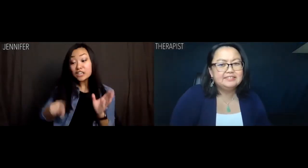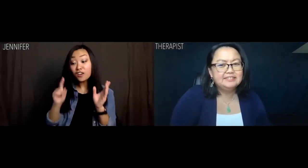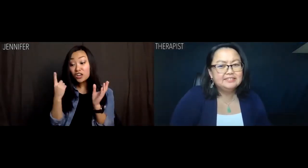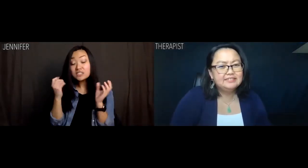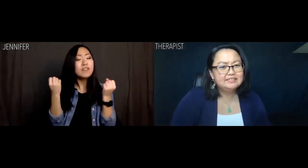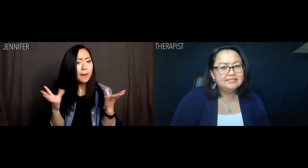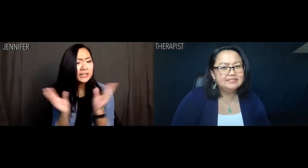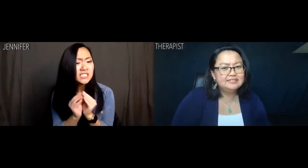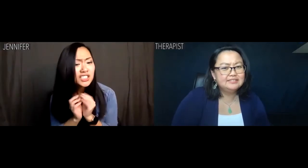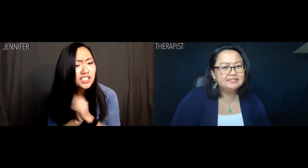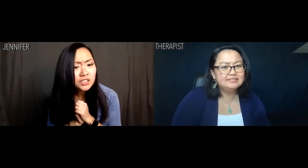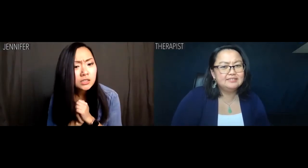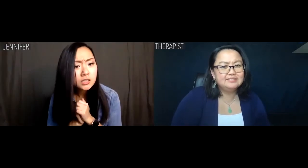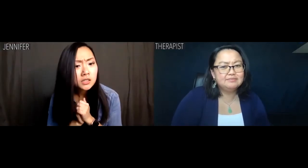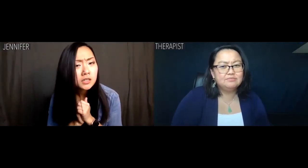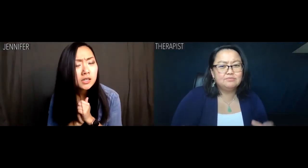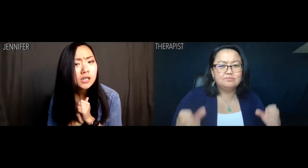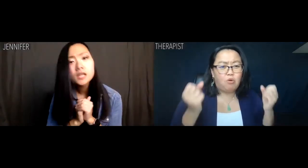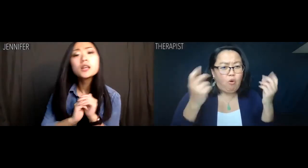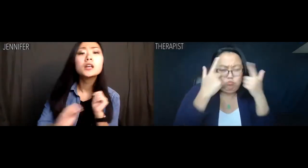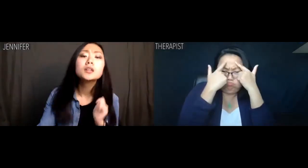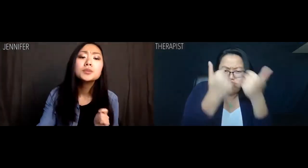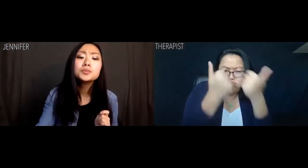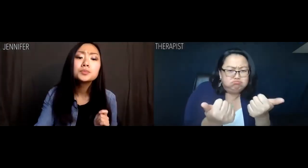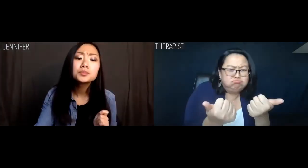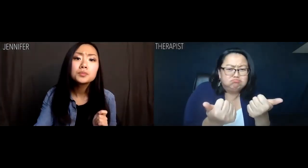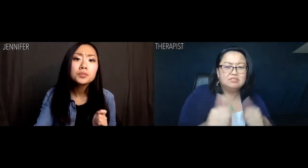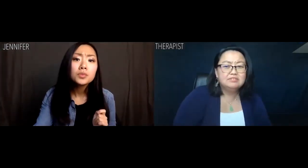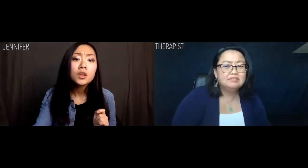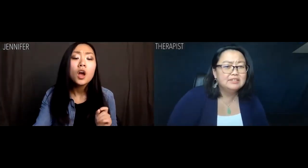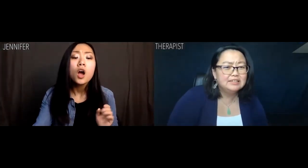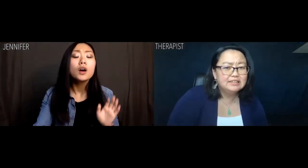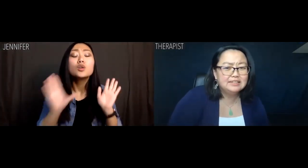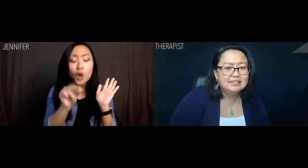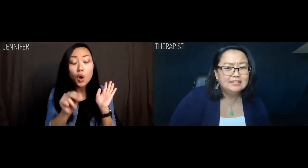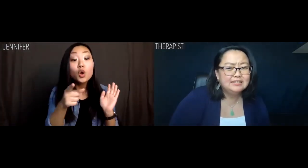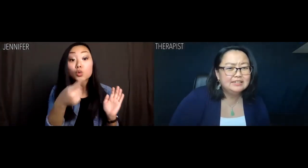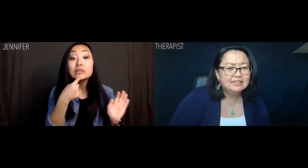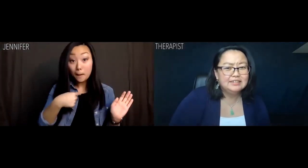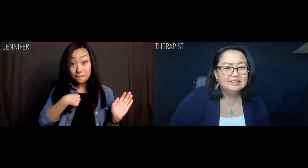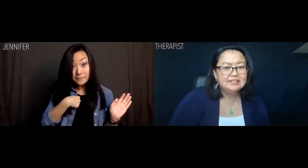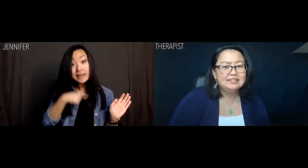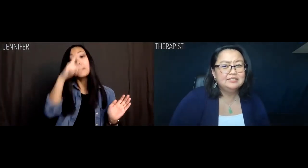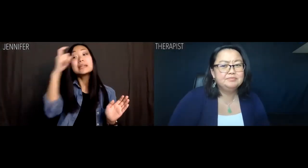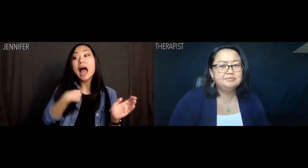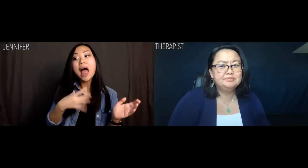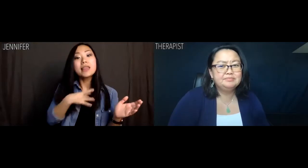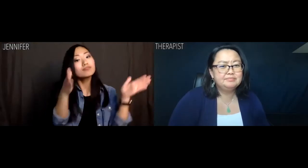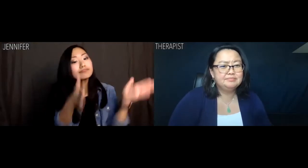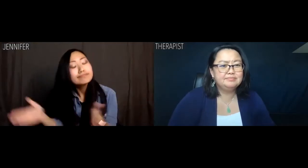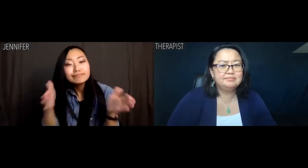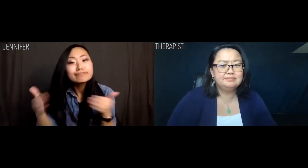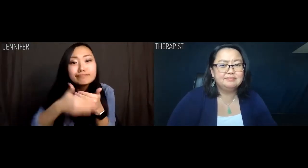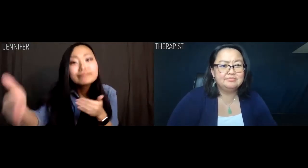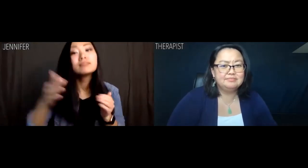Jennifer: This is the first of how many sessions? Therapist: Oh, well, that's up to you. Jennifer: No, but you tell me because I like to plan things out.